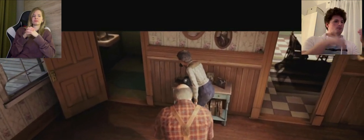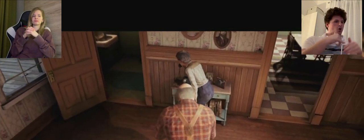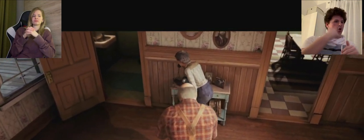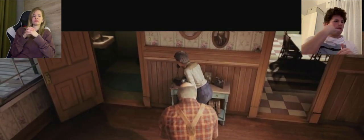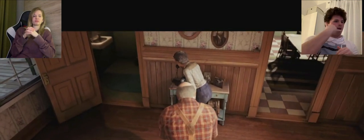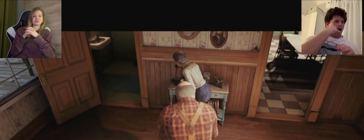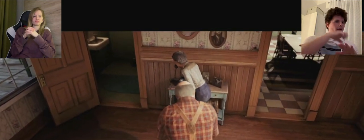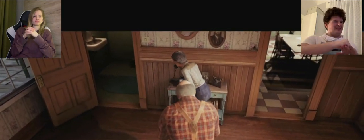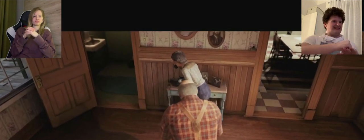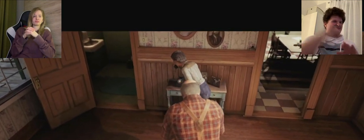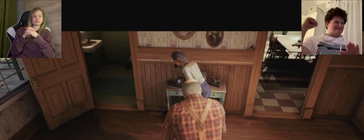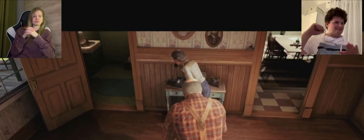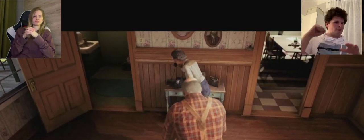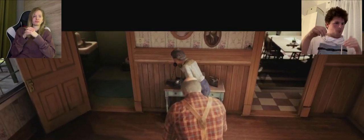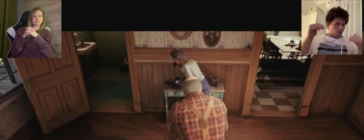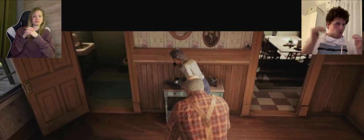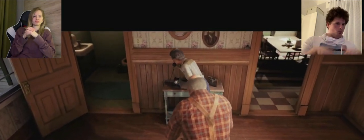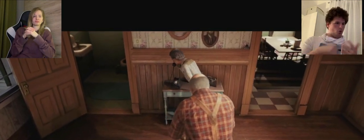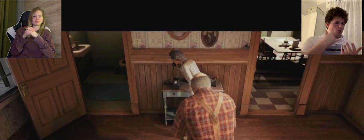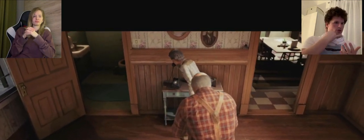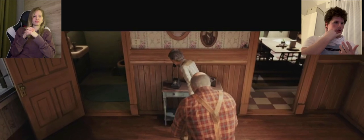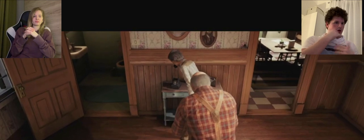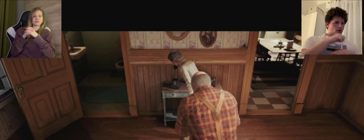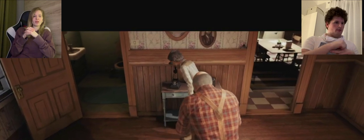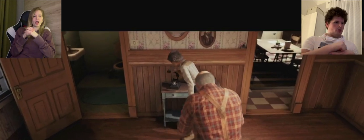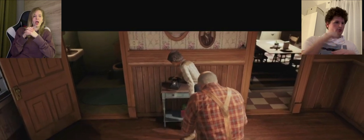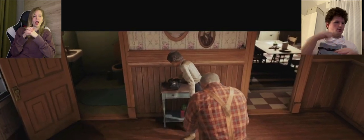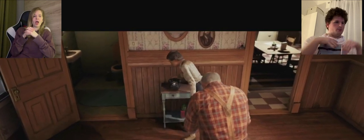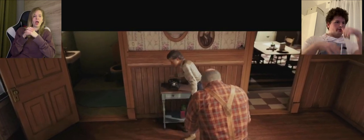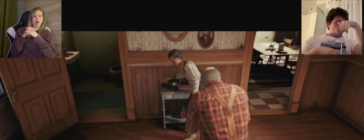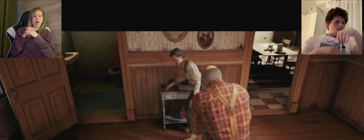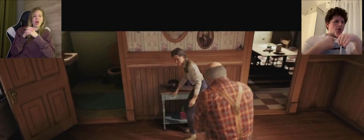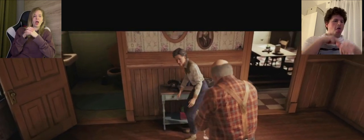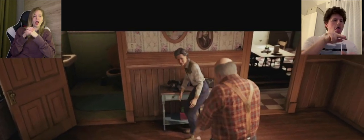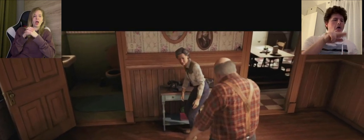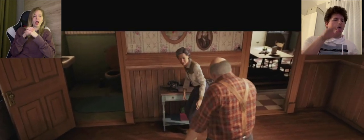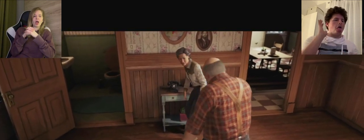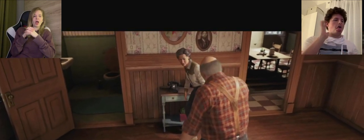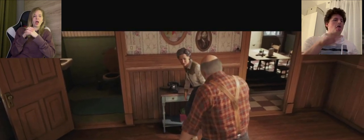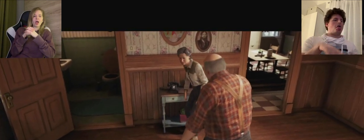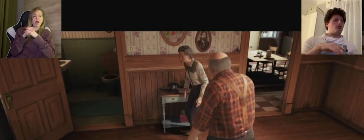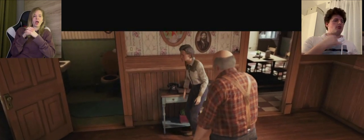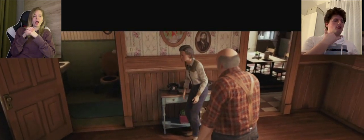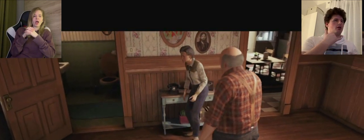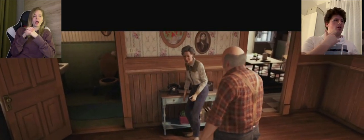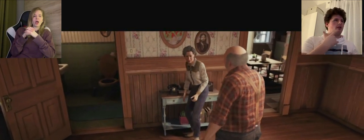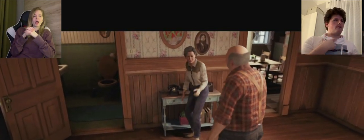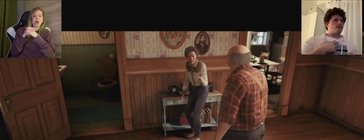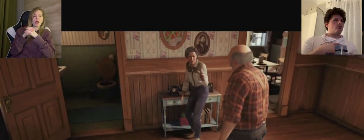A: ehhh, I could destroy the cable, but I didn't do anything and left it.